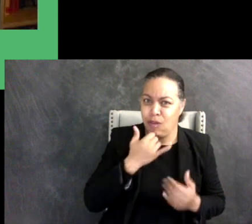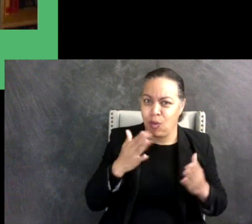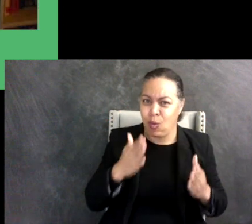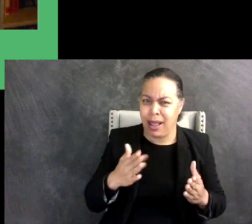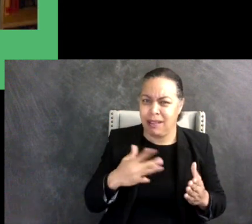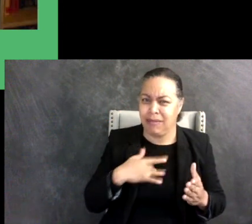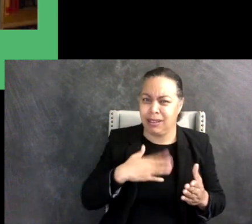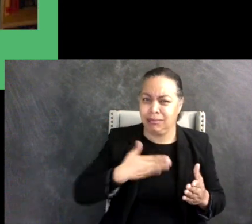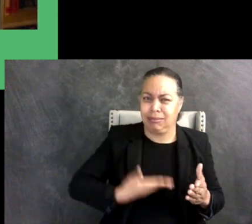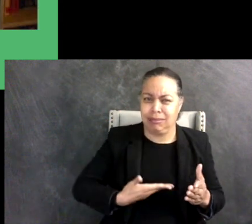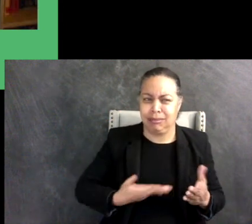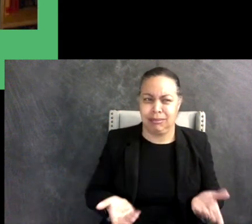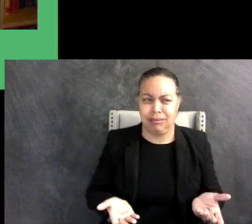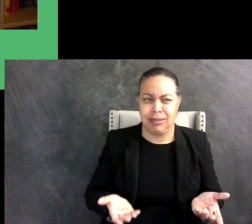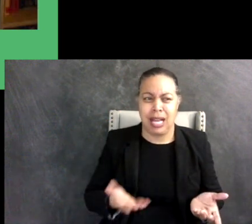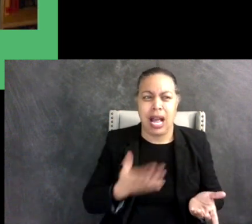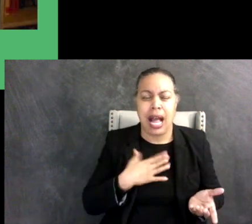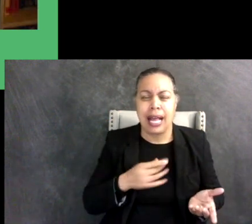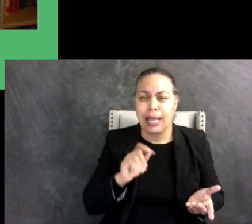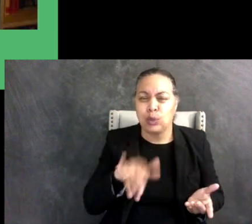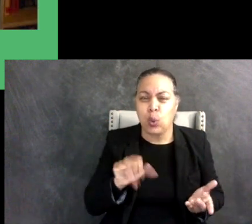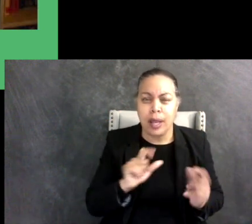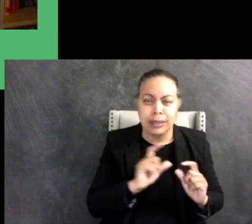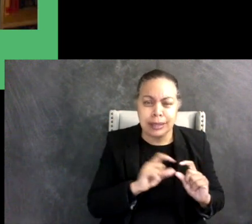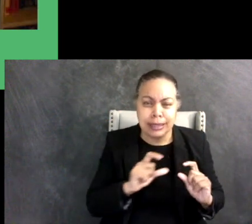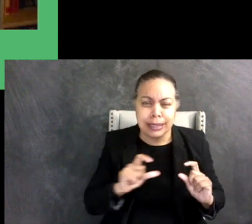I like lining up toys for lots and lots of reasons but no one had ever asked me why.